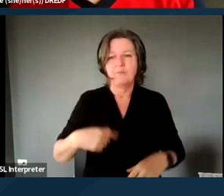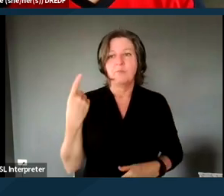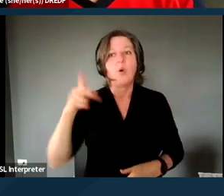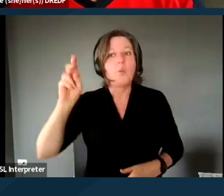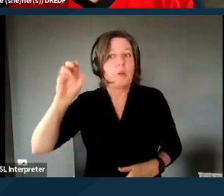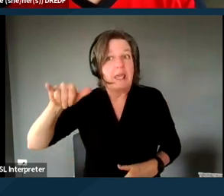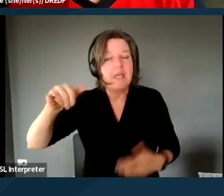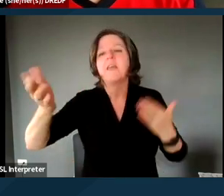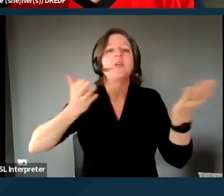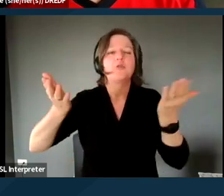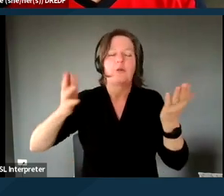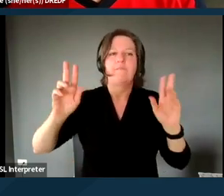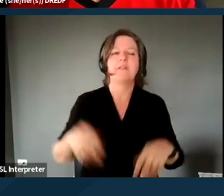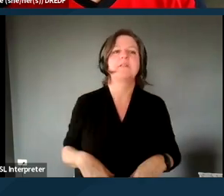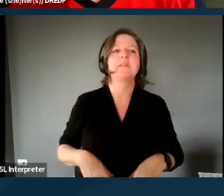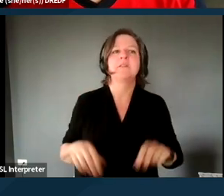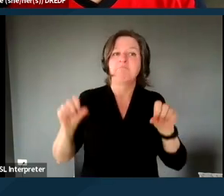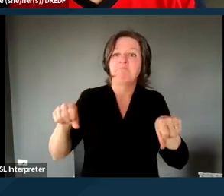It's potentially available to,